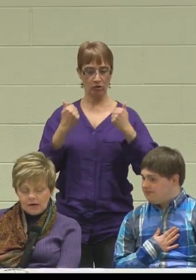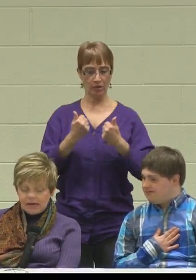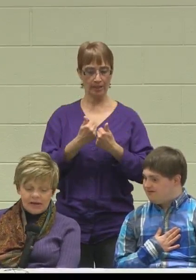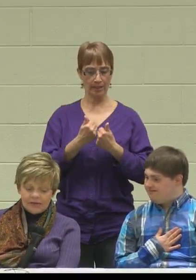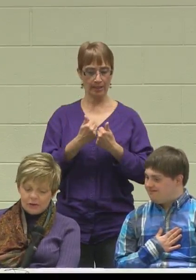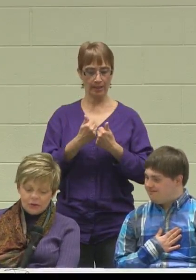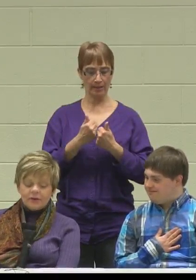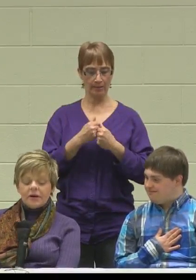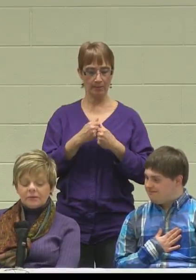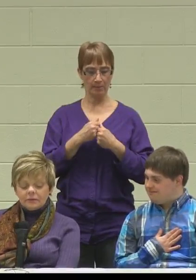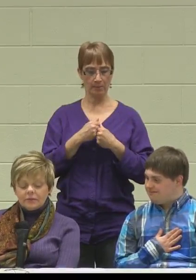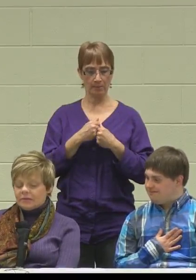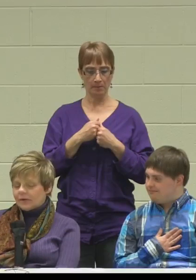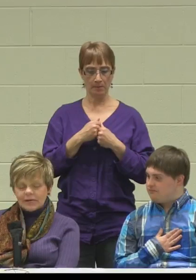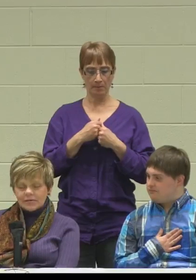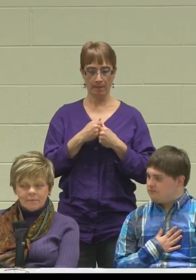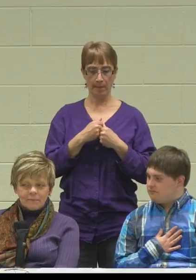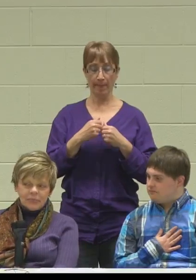Again, I think the only thing, I would reiterate is